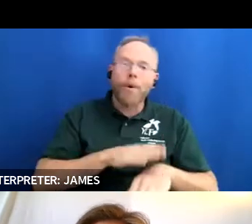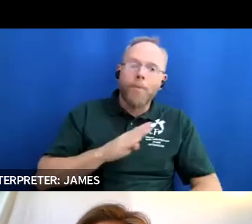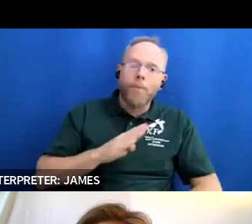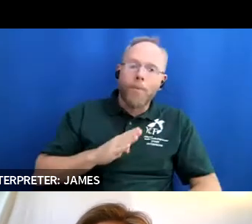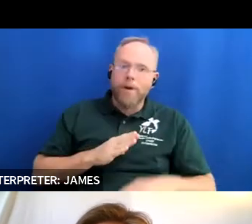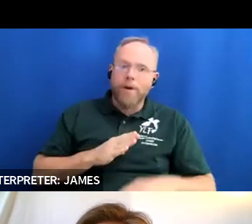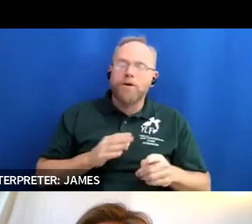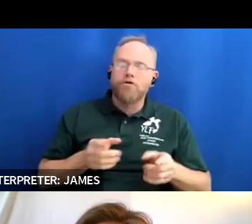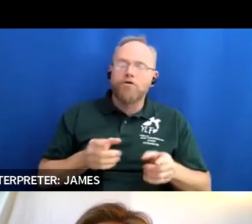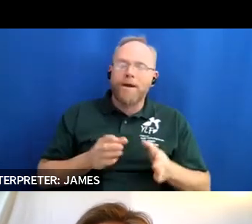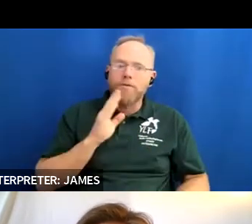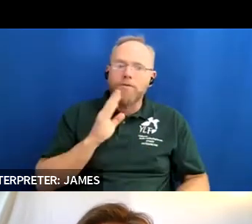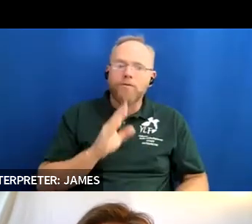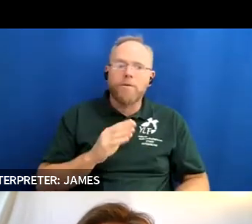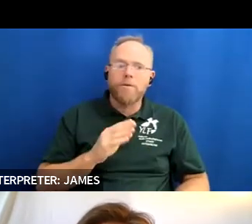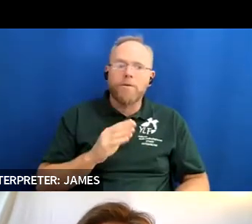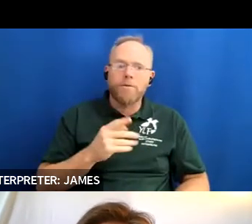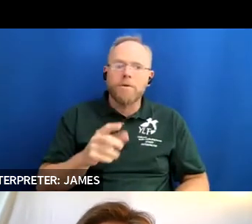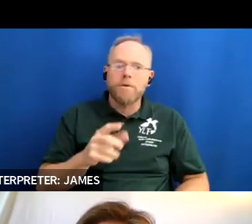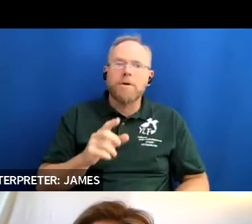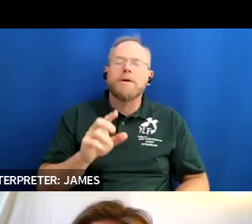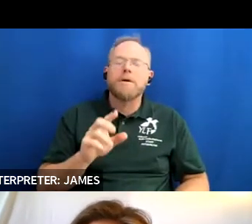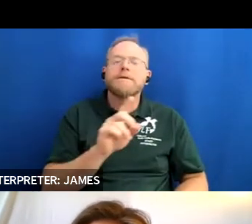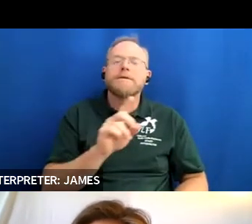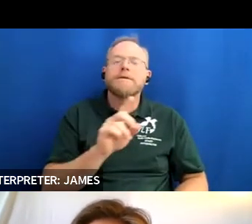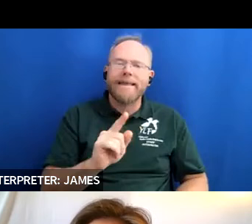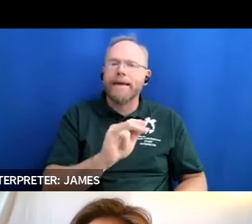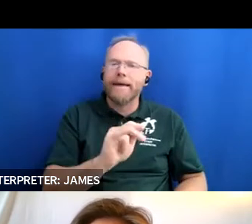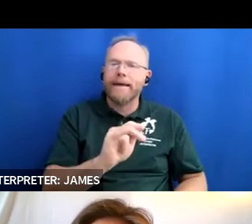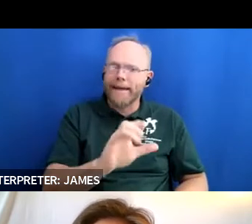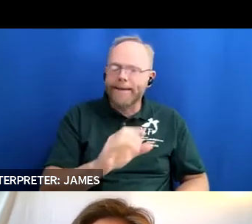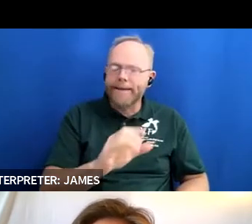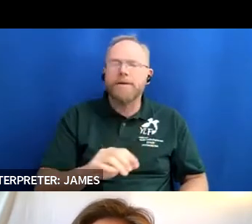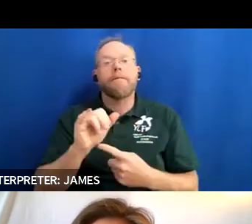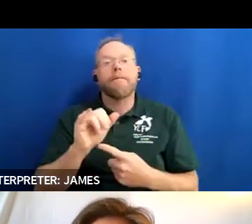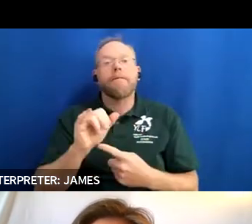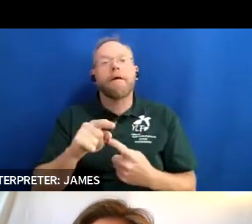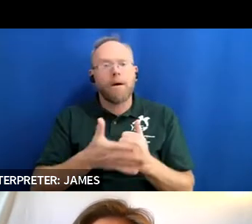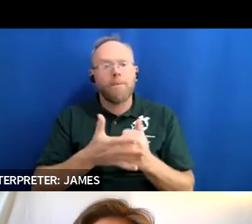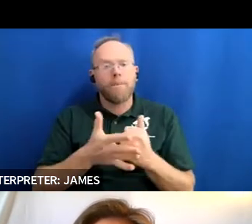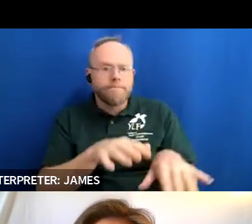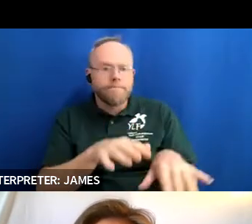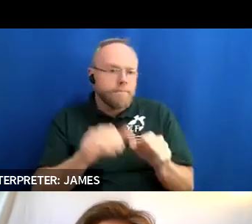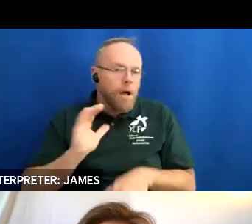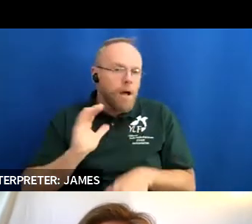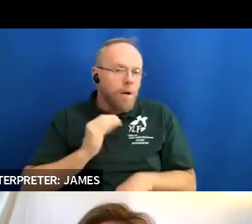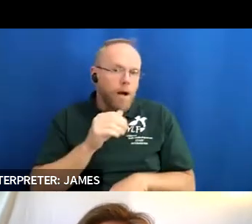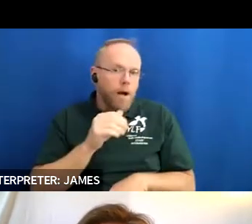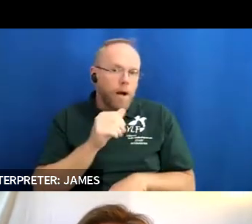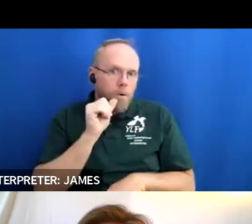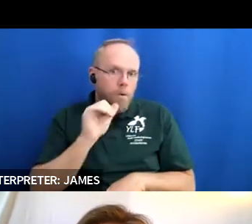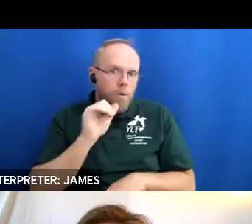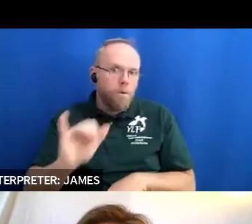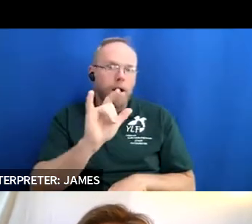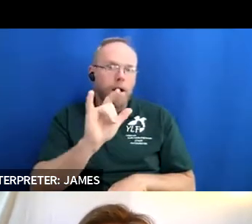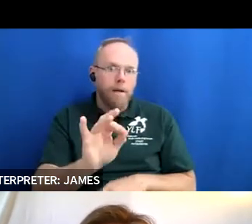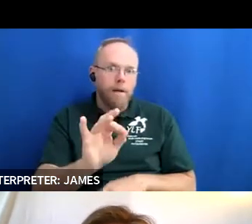which is um now the um like what helps put on our ylf um and is run by or is directed by melly